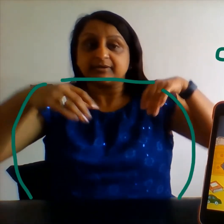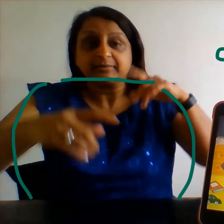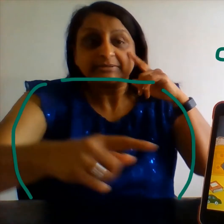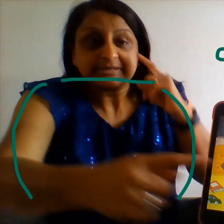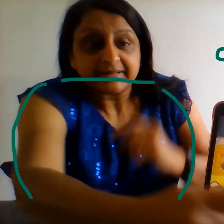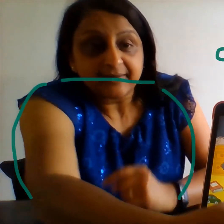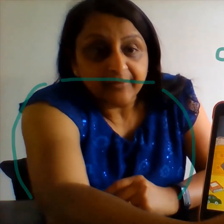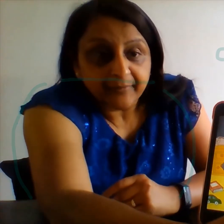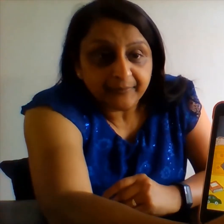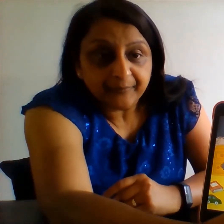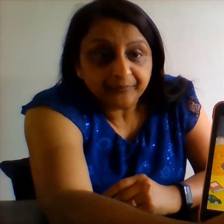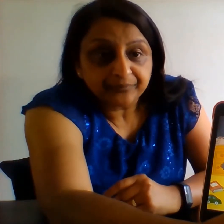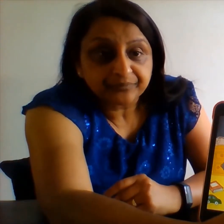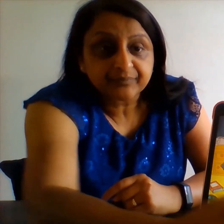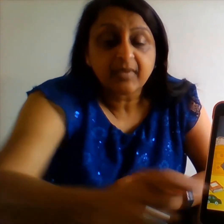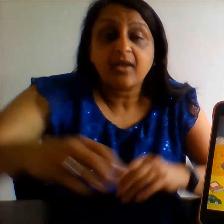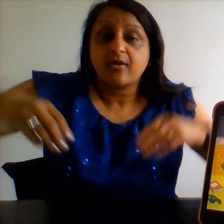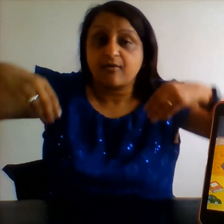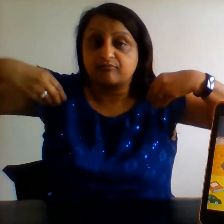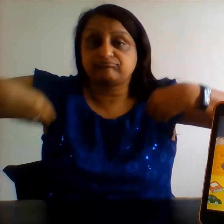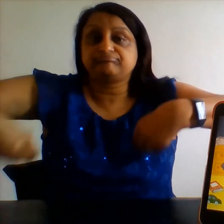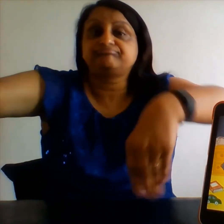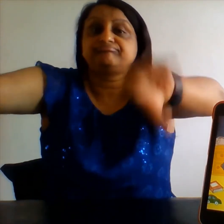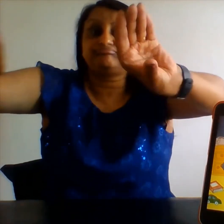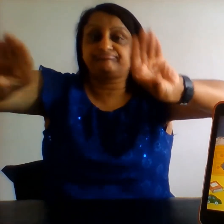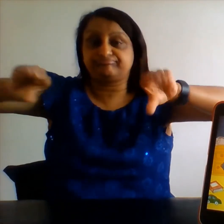Can you see it on the picture?